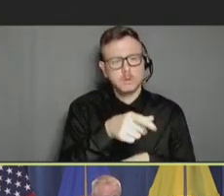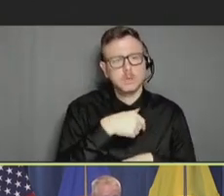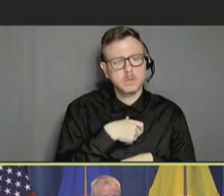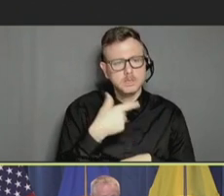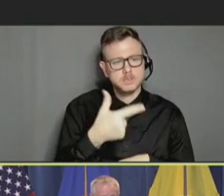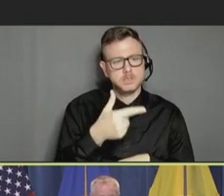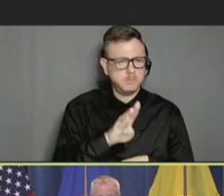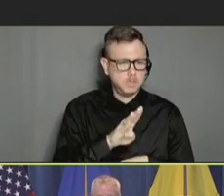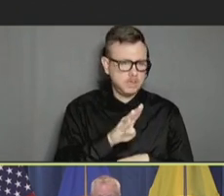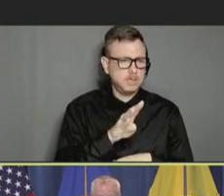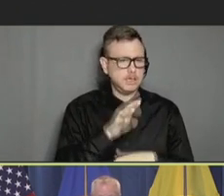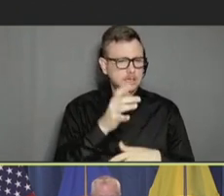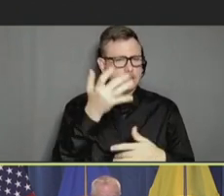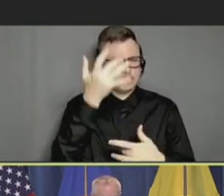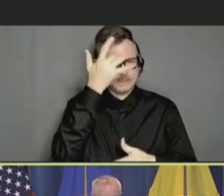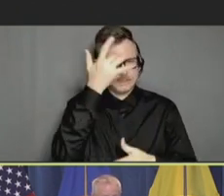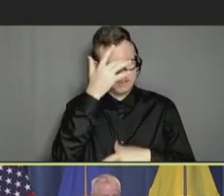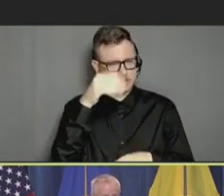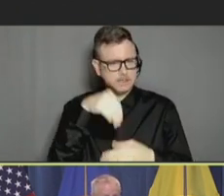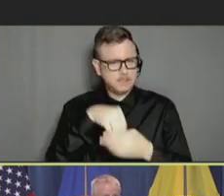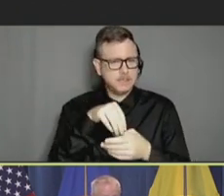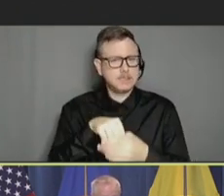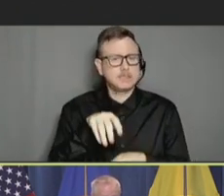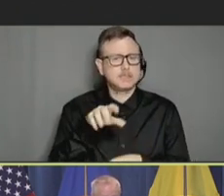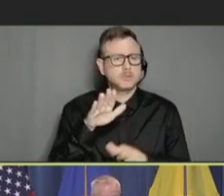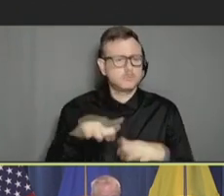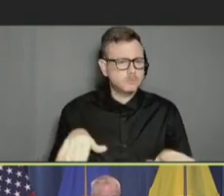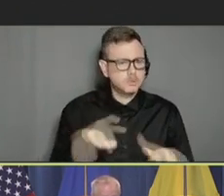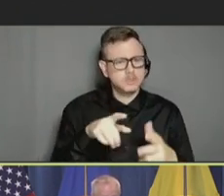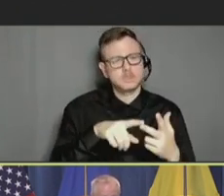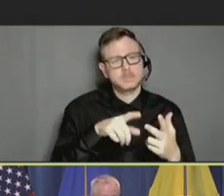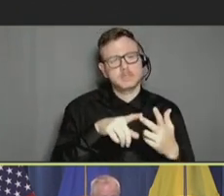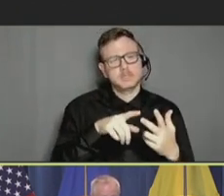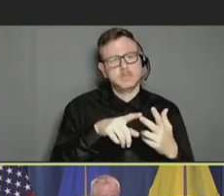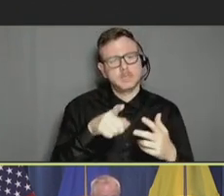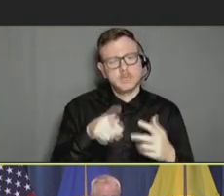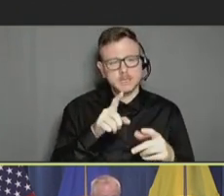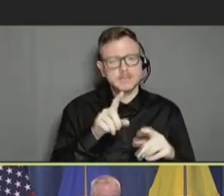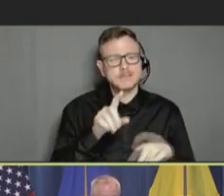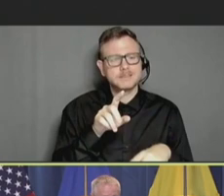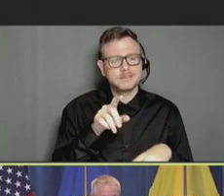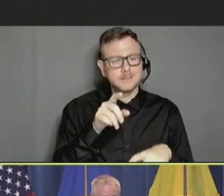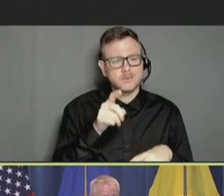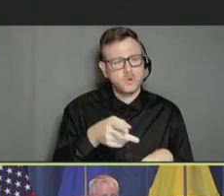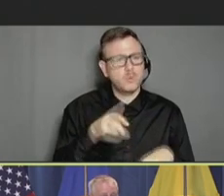in children. We talked about administration errors. Bivalent mRNA vaccine booster doses.